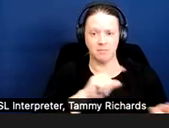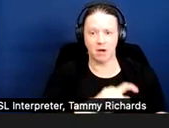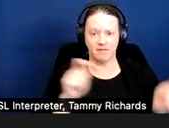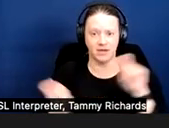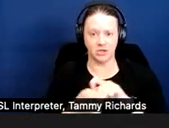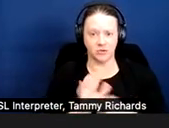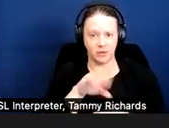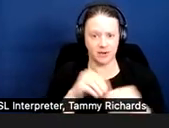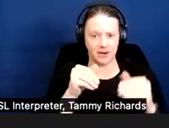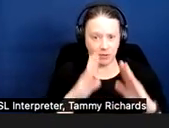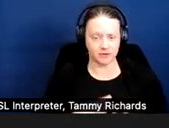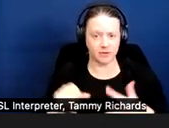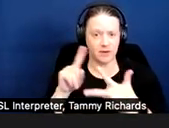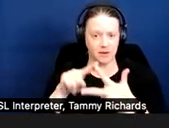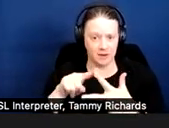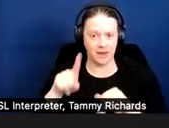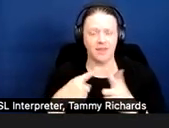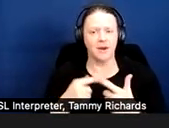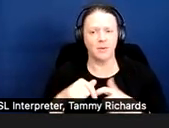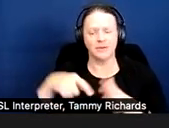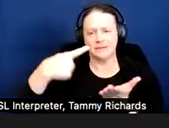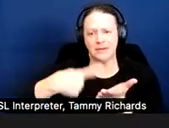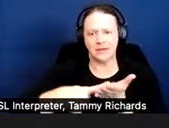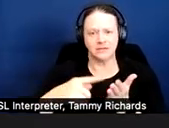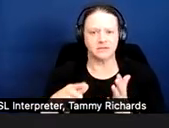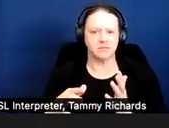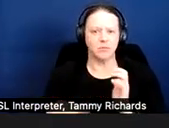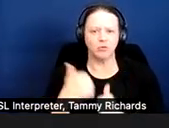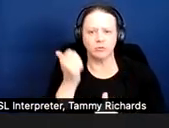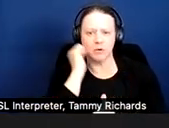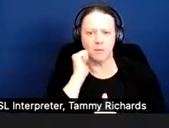And then I will be discussing some of the more common issues that tenants face.